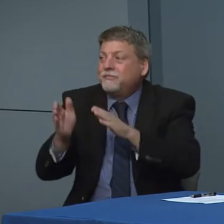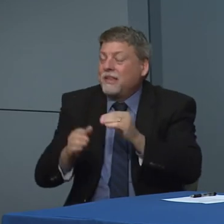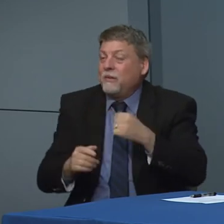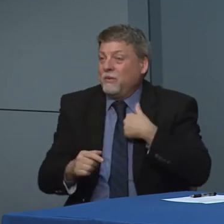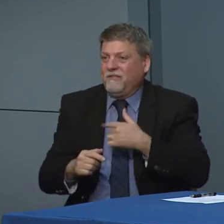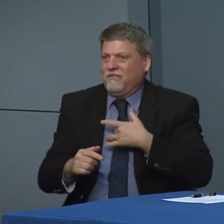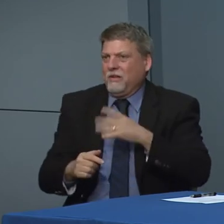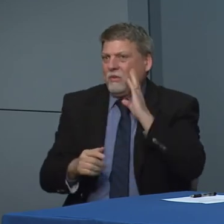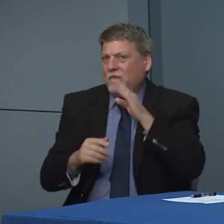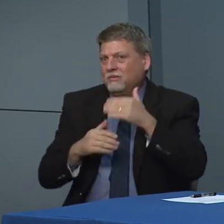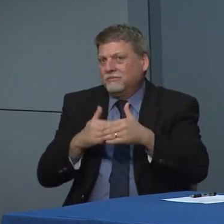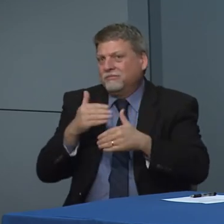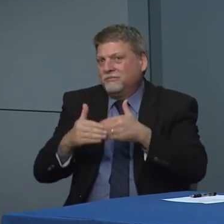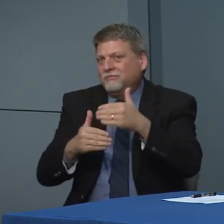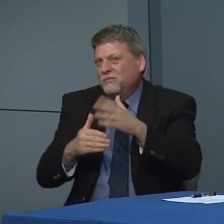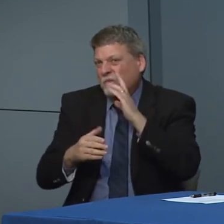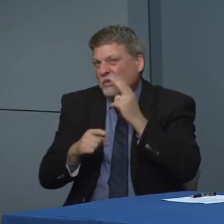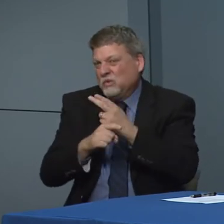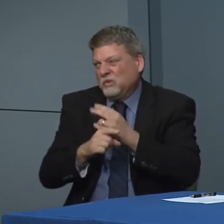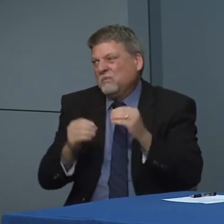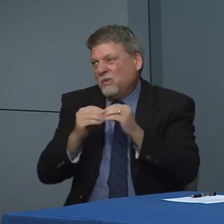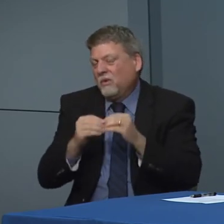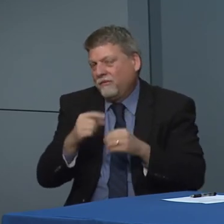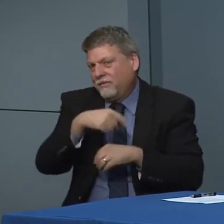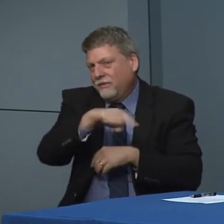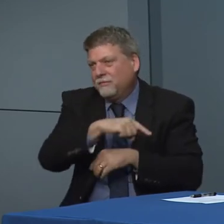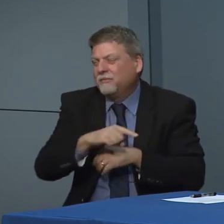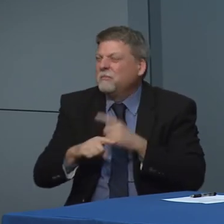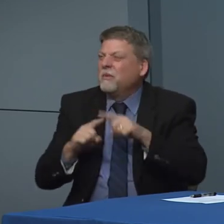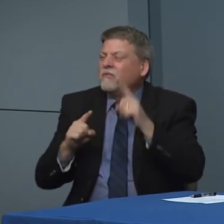weeks is the that continues to unfold. There's also